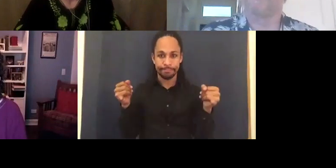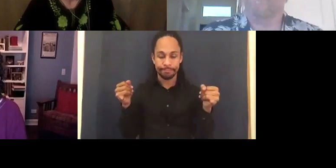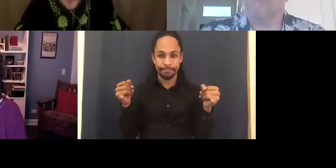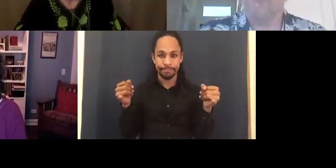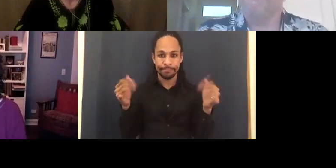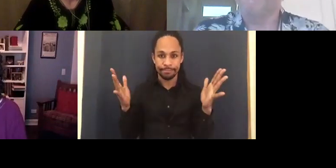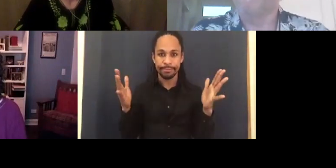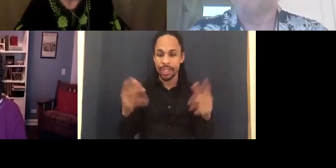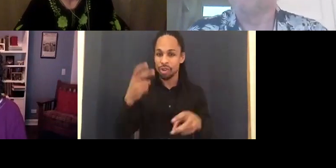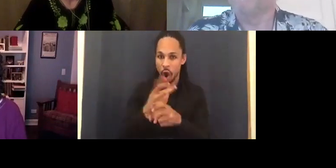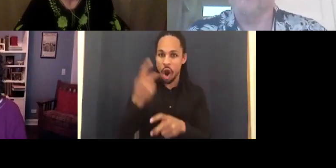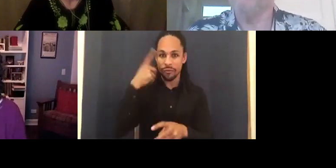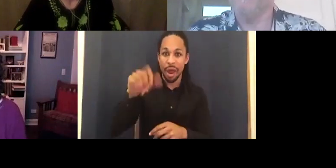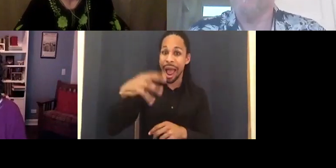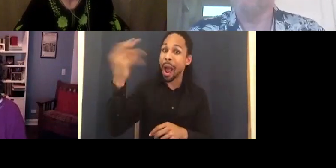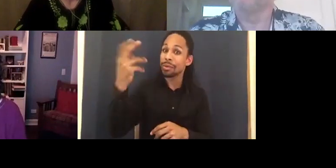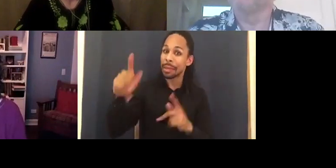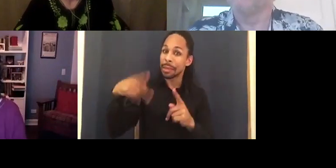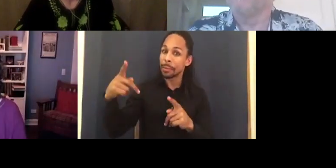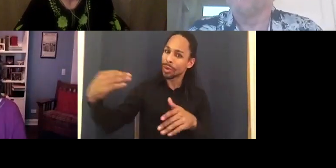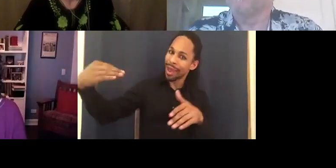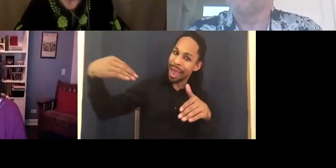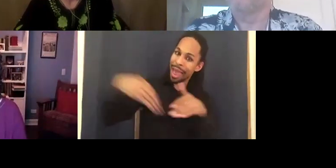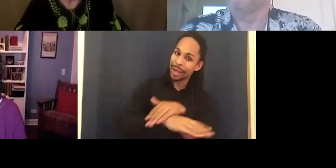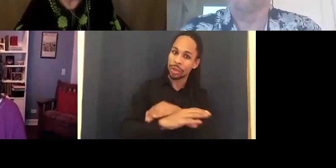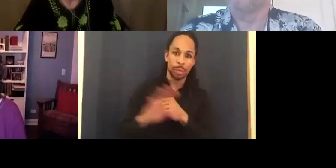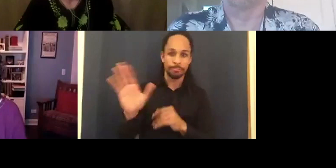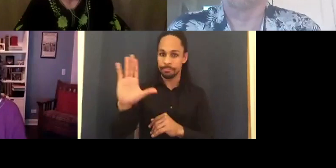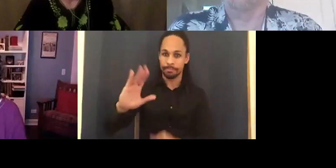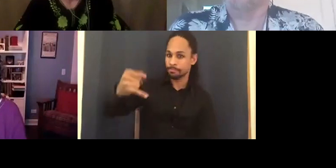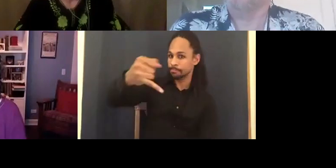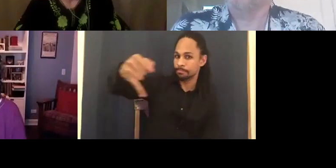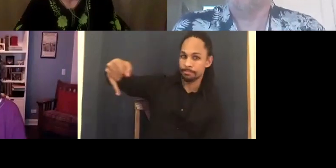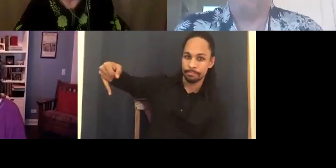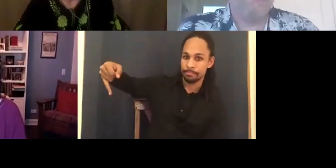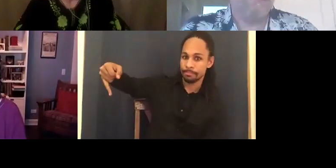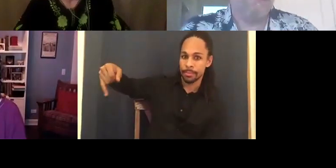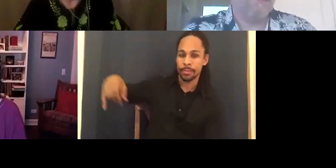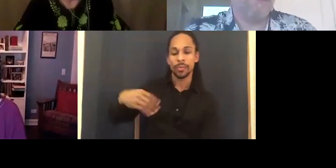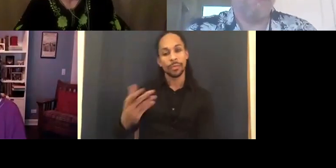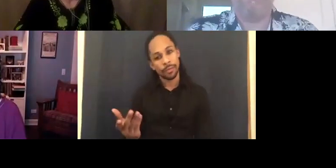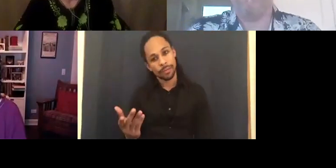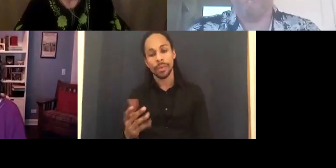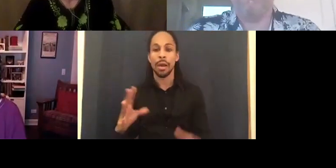People hire people they know. Hollywood -- I think our movie shows